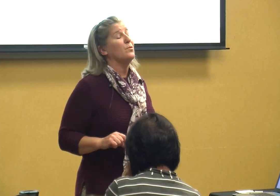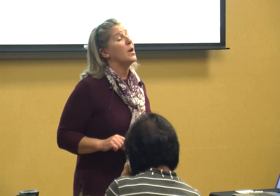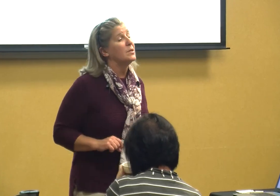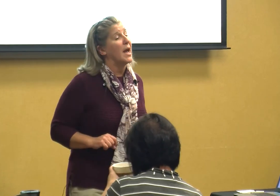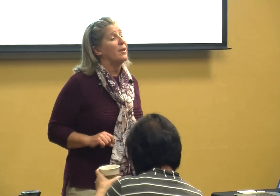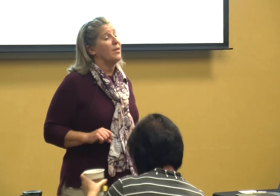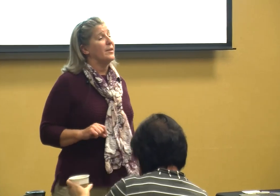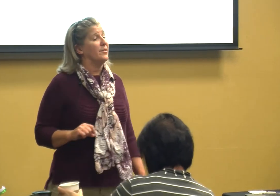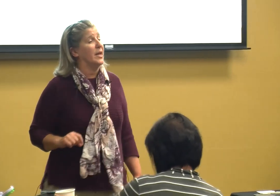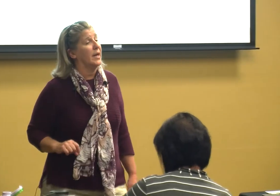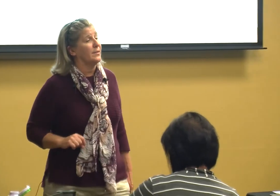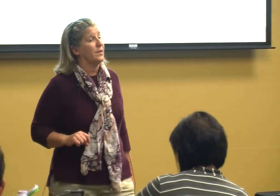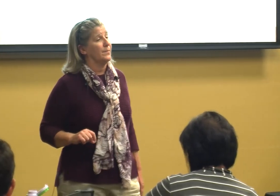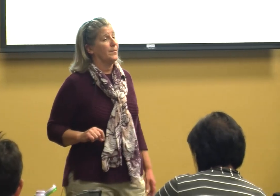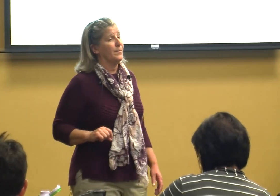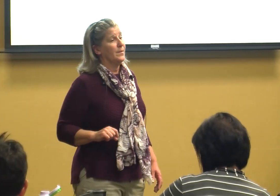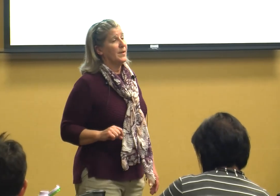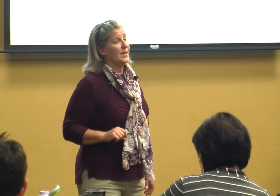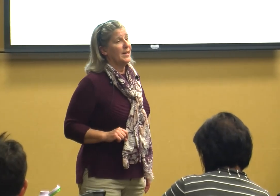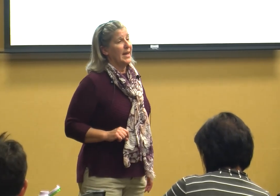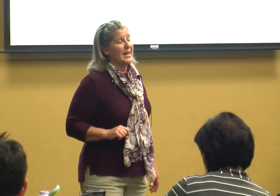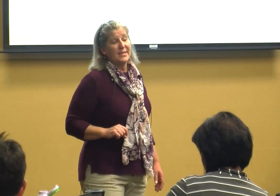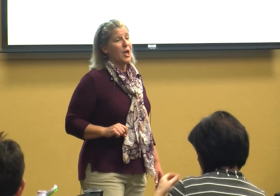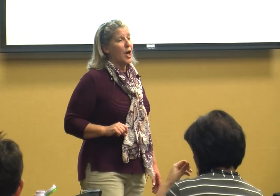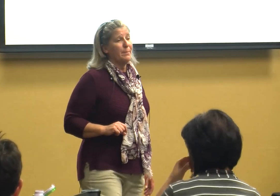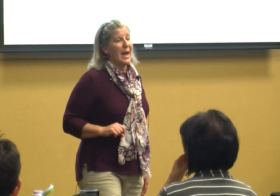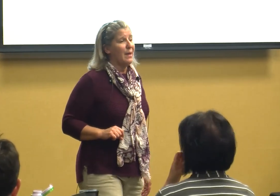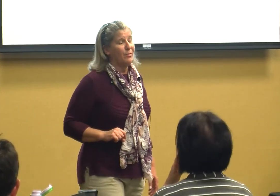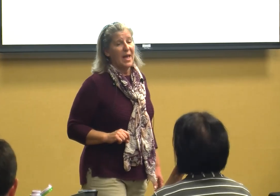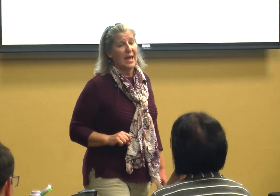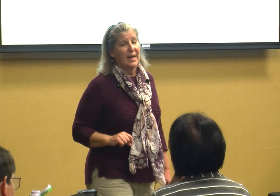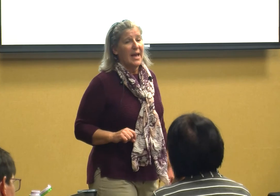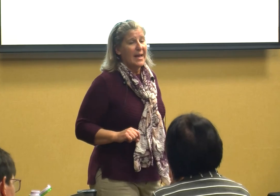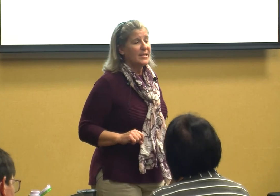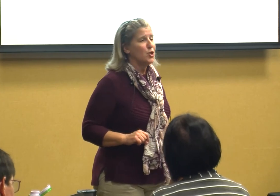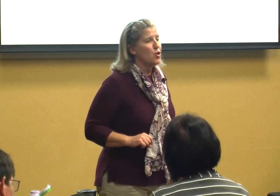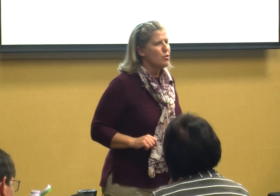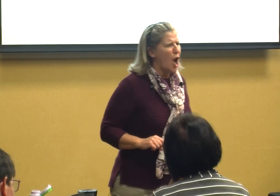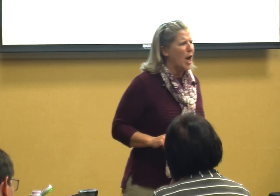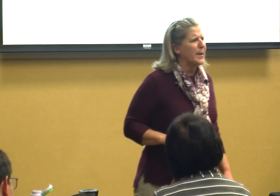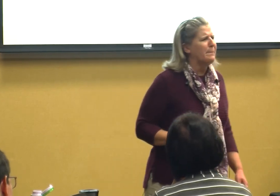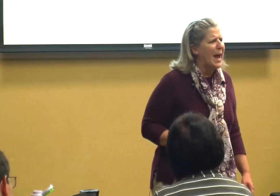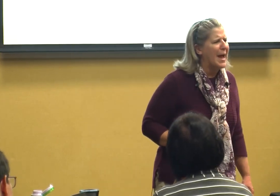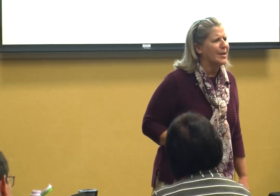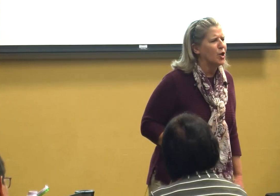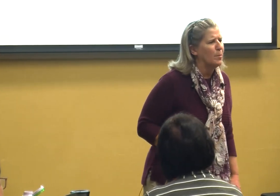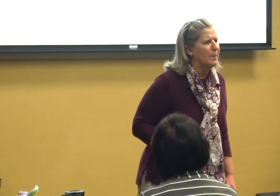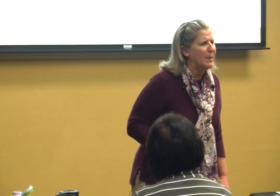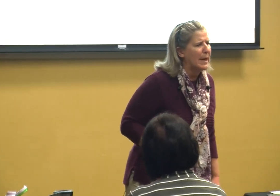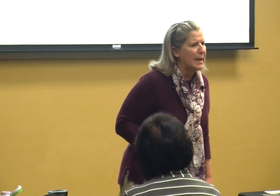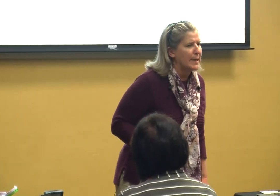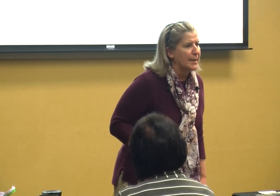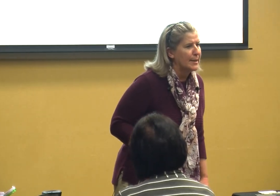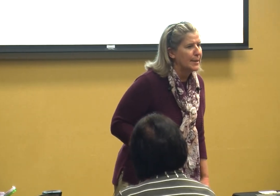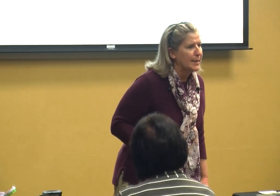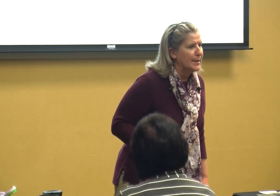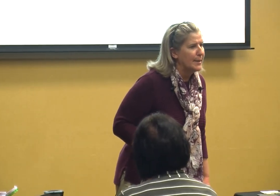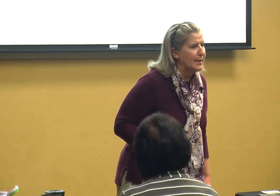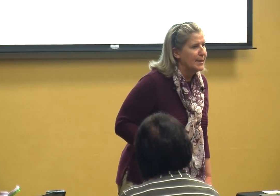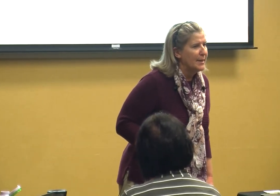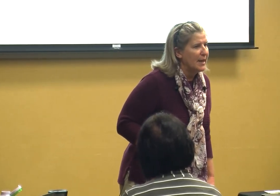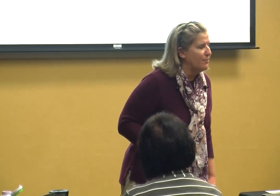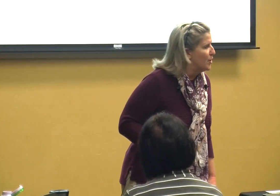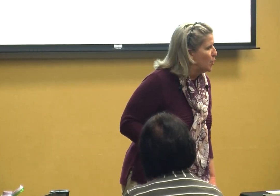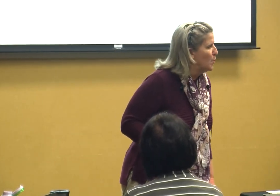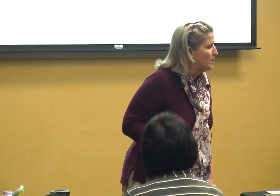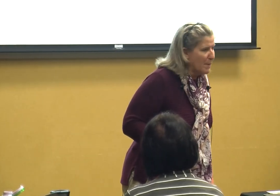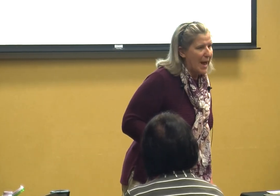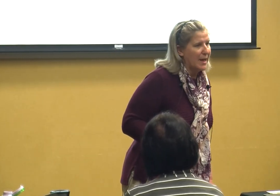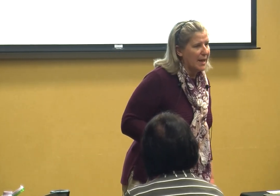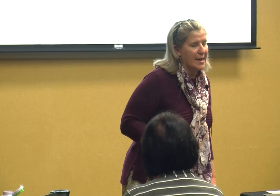those kind of things to kids it's not a bad thing it's you're not a bad human being if you make kids